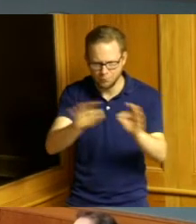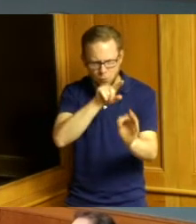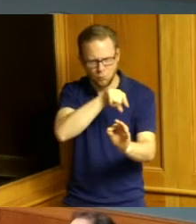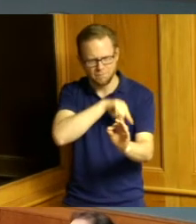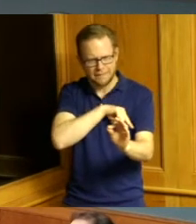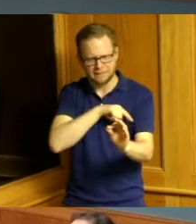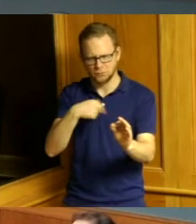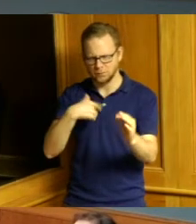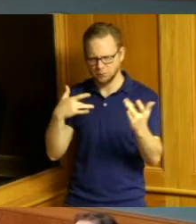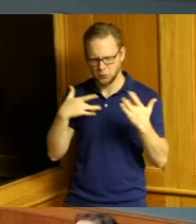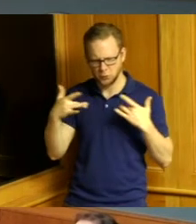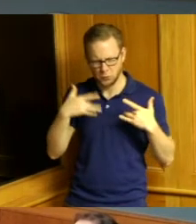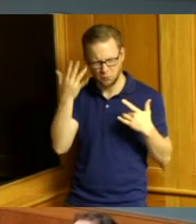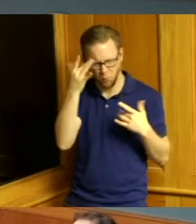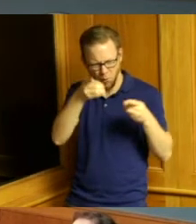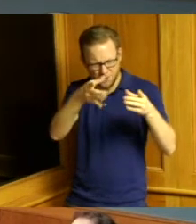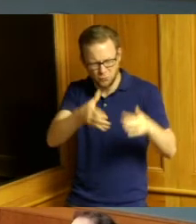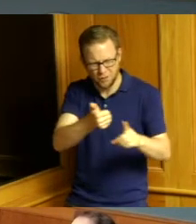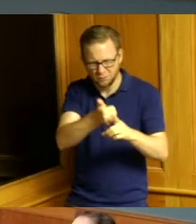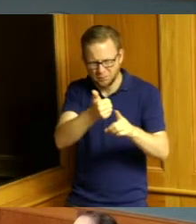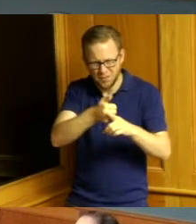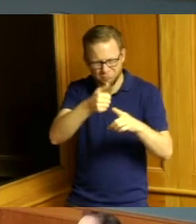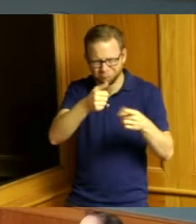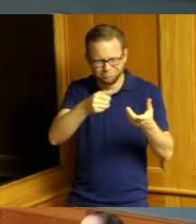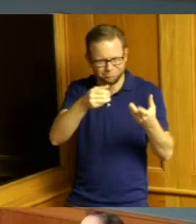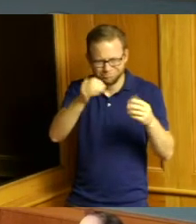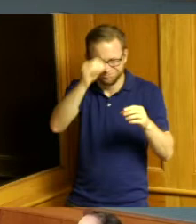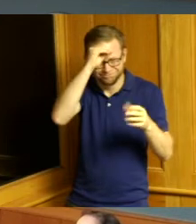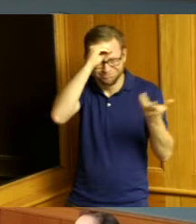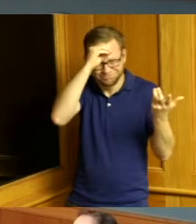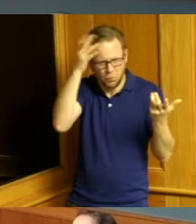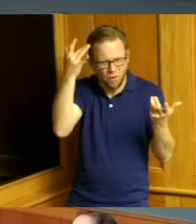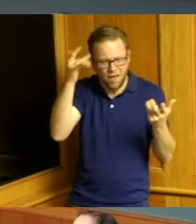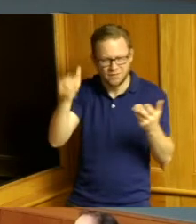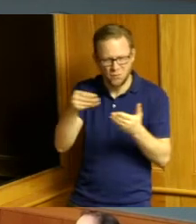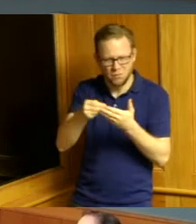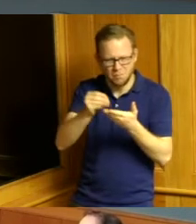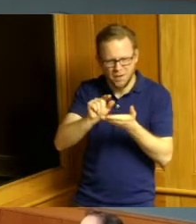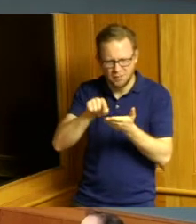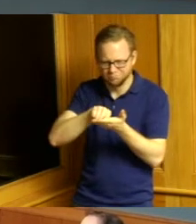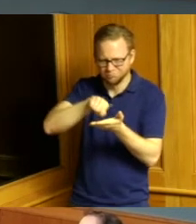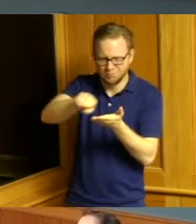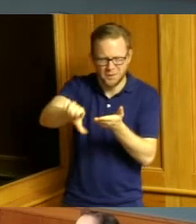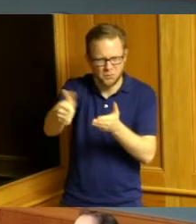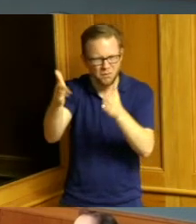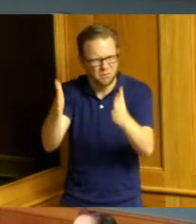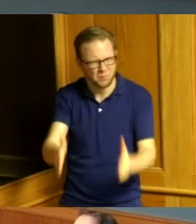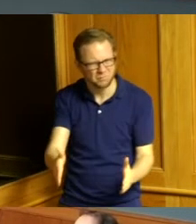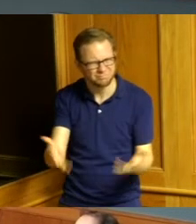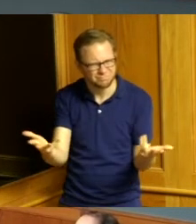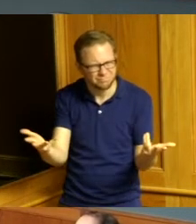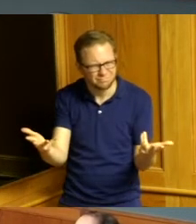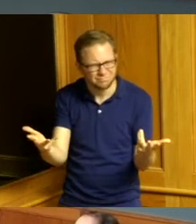about that and the the use of those monies on your agenda you also have the sidewalk plan